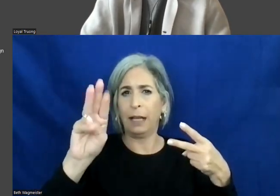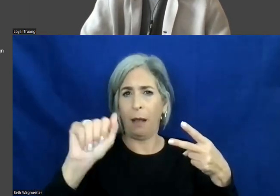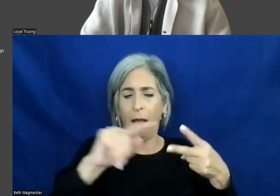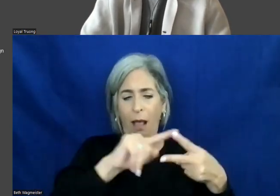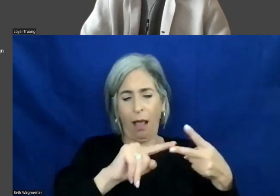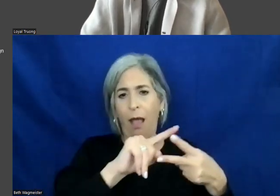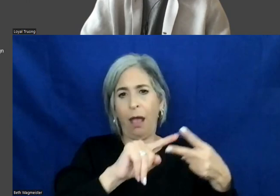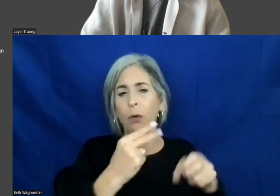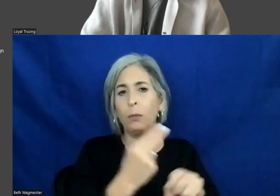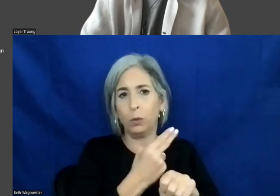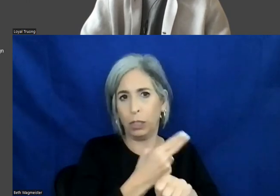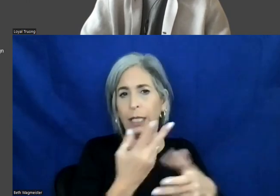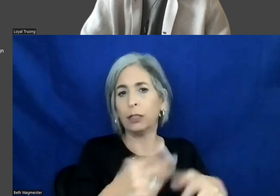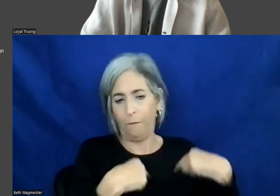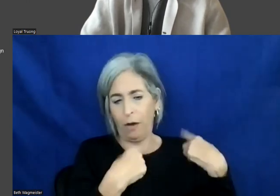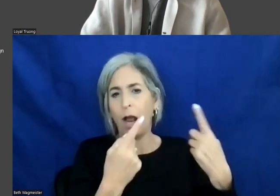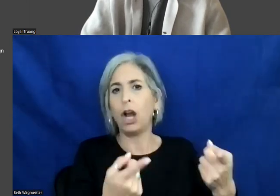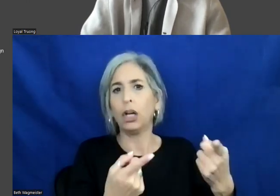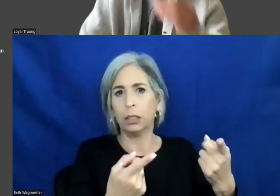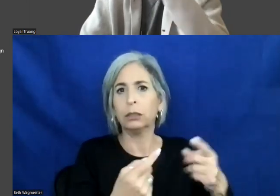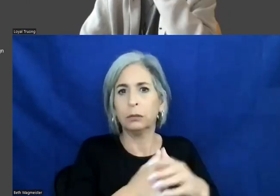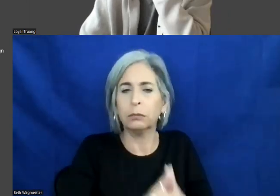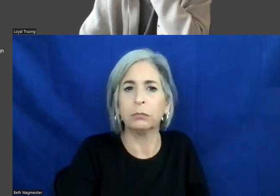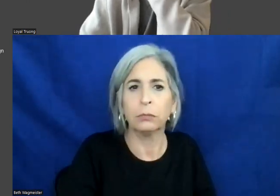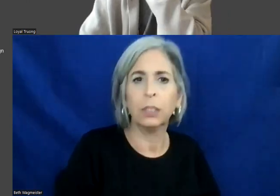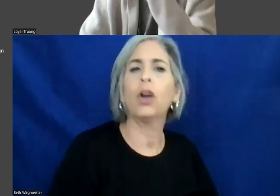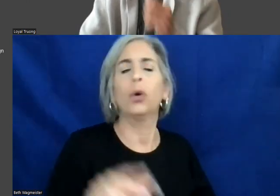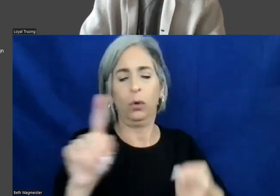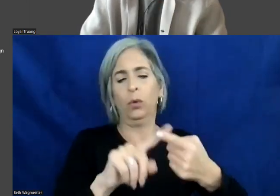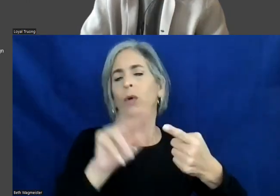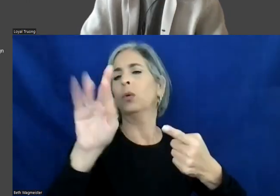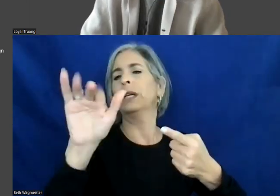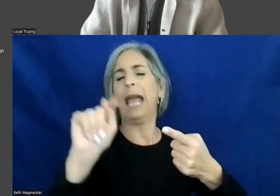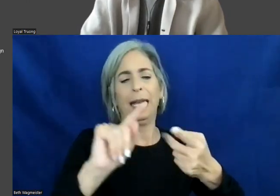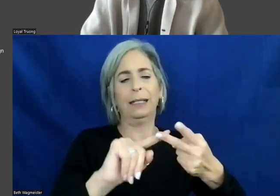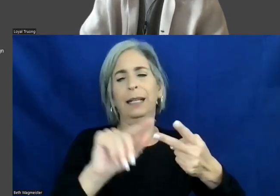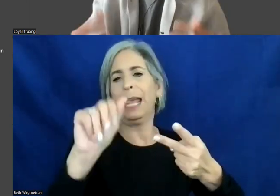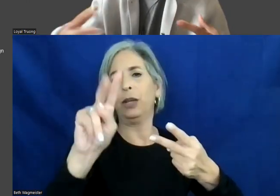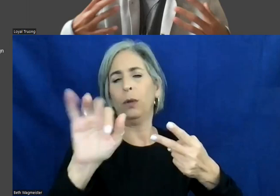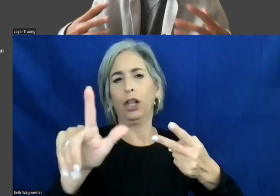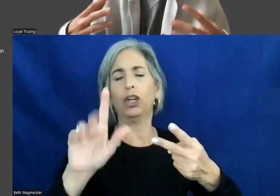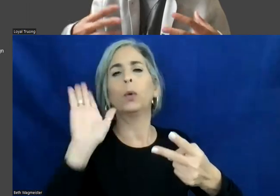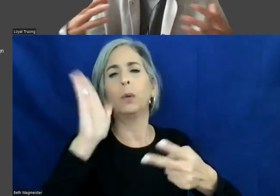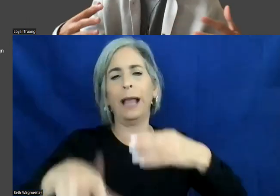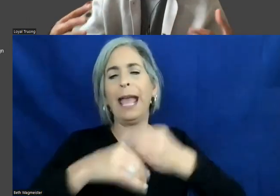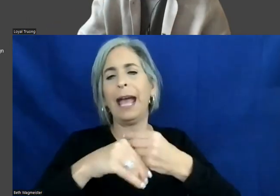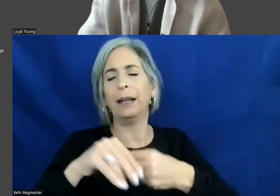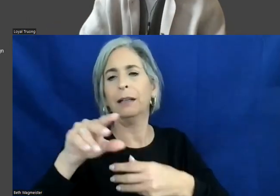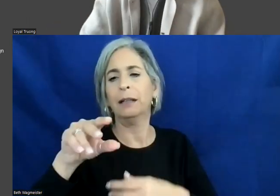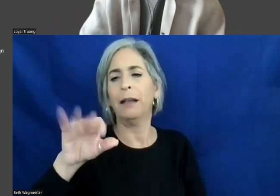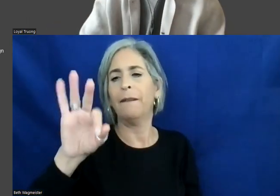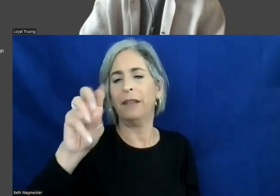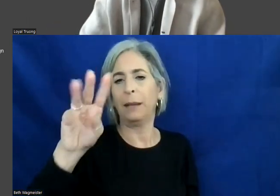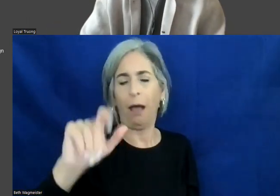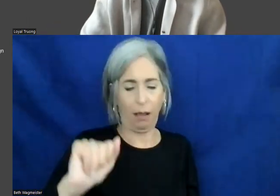are what we're using so far, react and angular. That's what most of our products within PwC use.